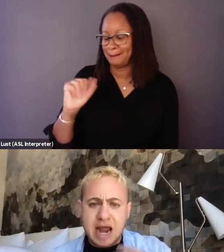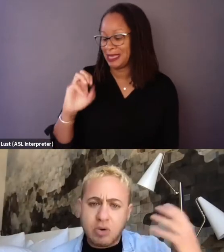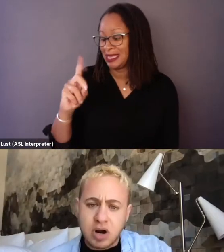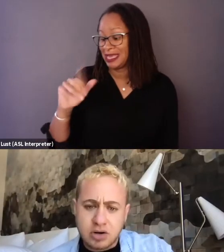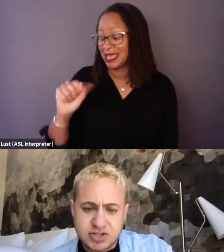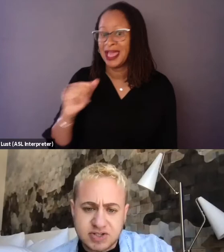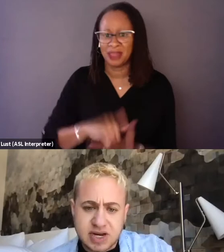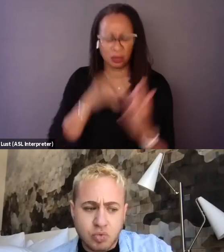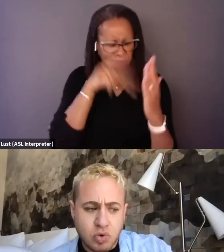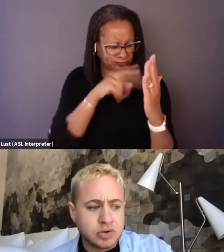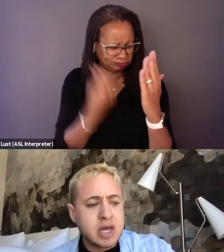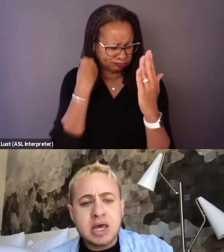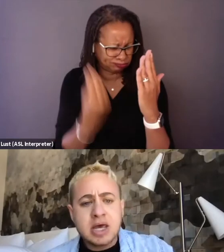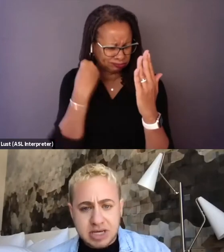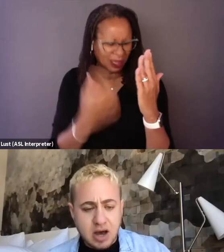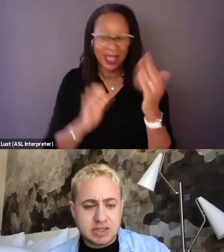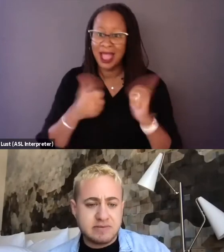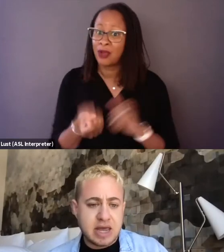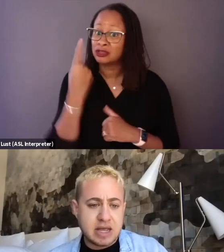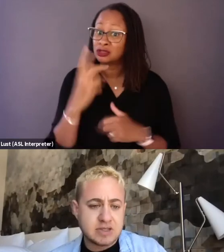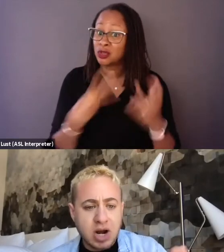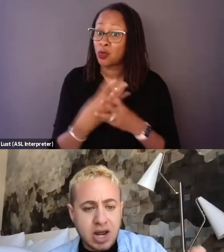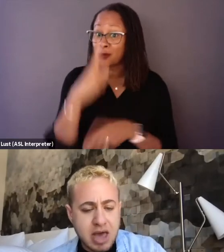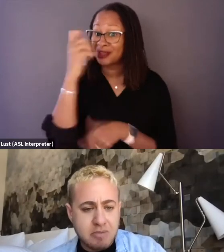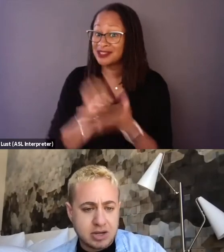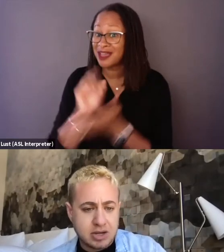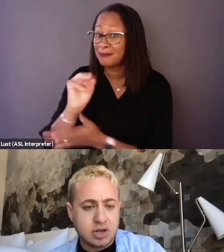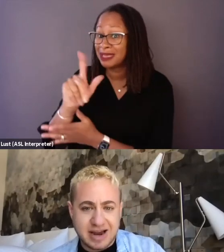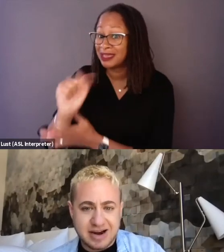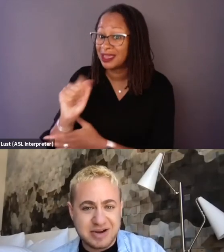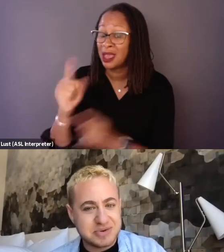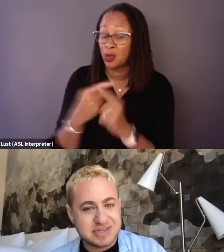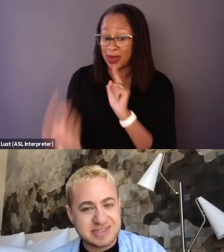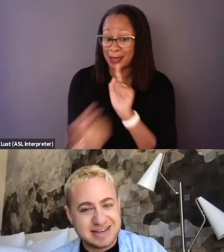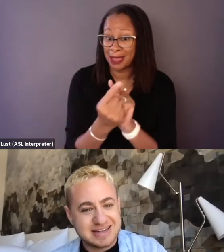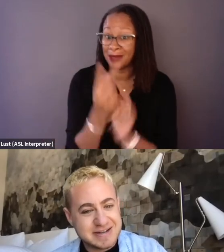and then how we're understanding the world because of it. And so when I met Michael and Clare, I was like,